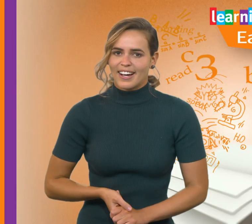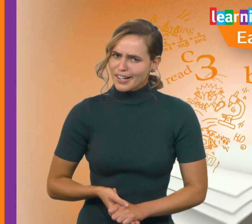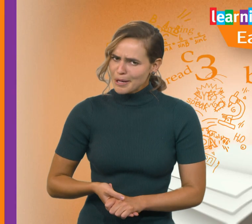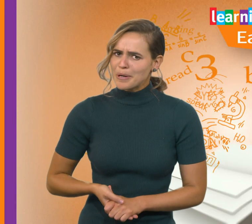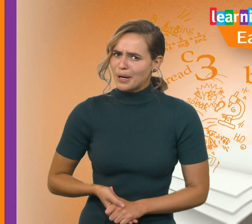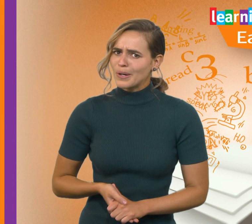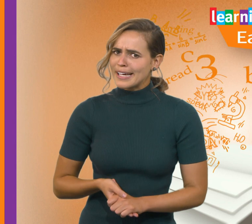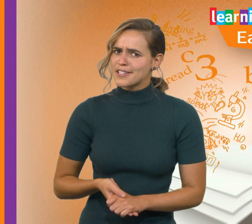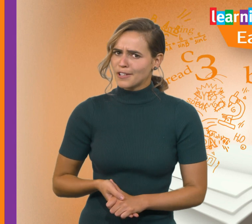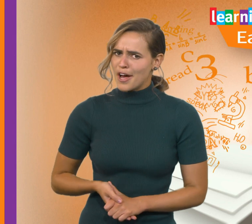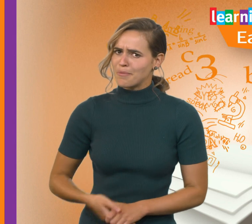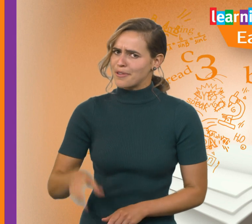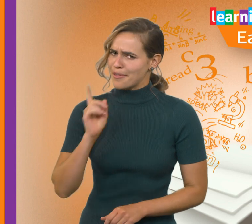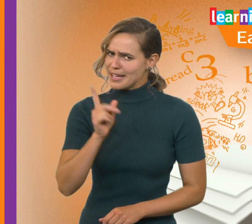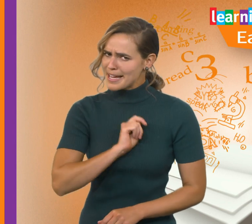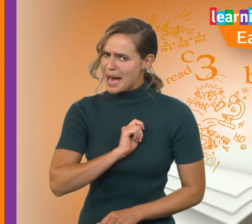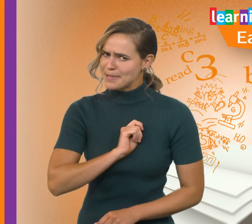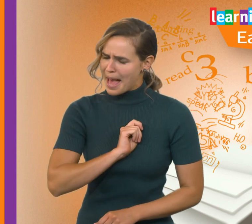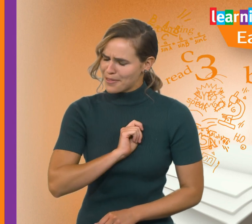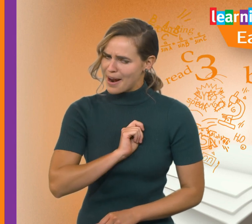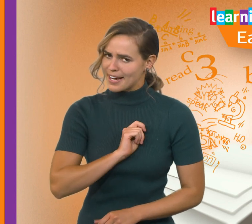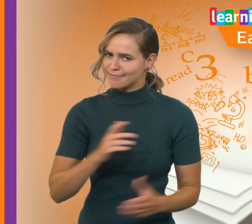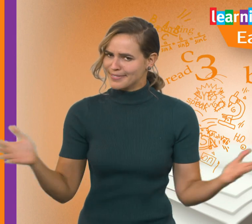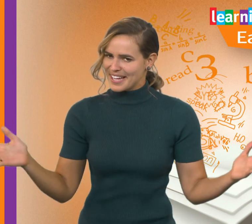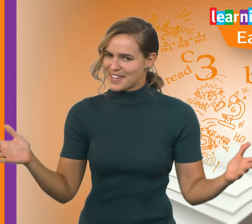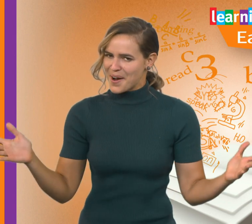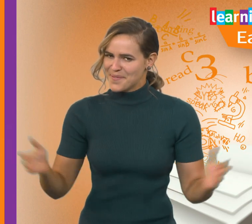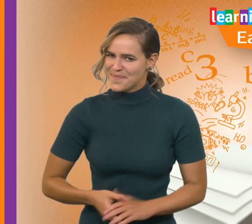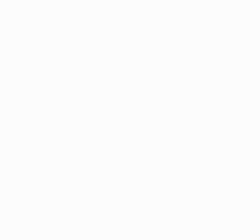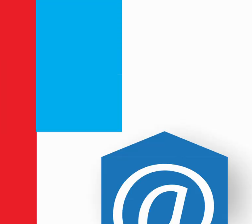I hope you are all here to learn, with your thinking caps at the ready. Let’s go.